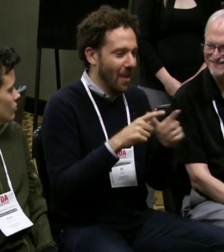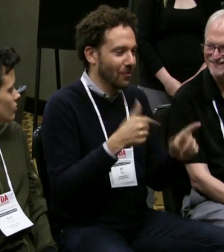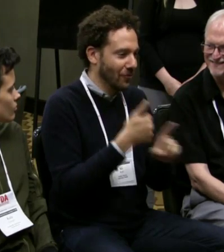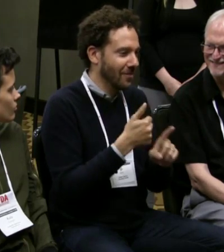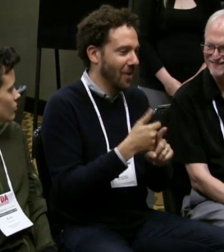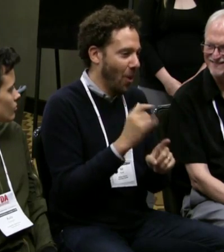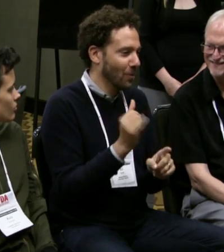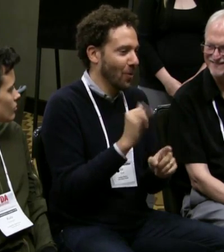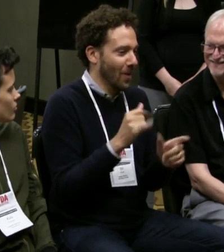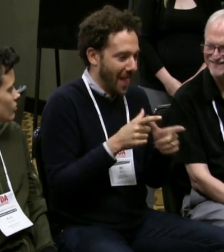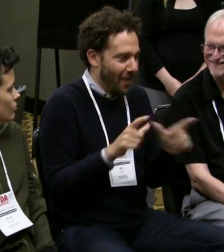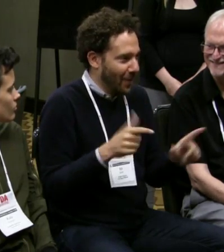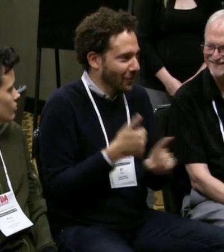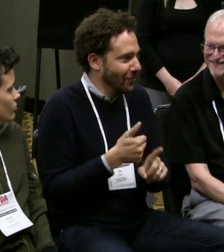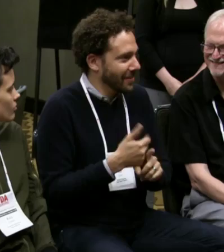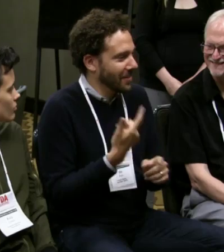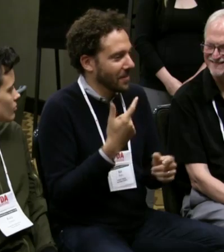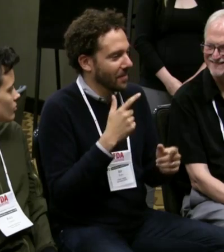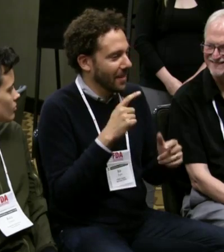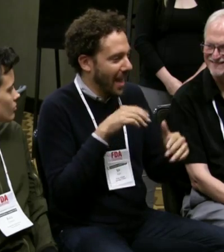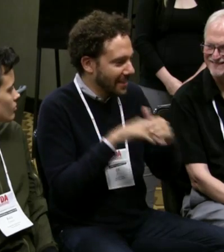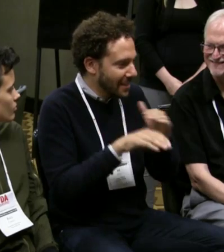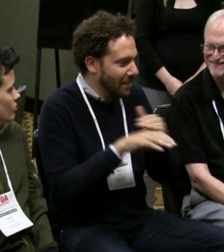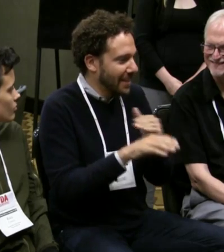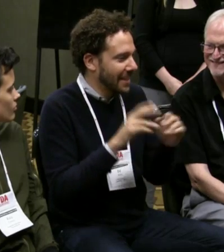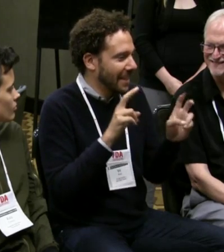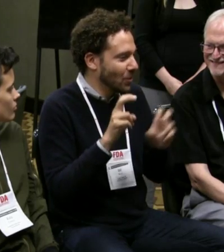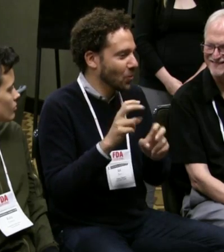So they thought it was just some sort of choreography,